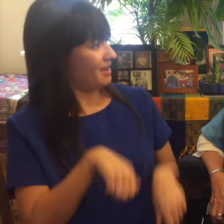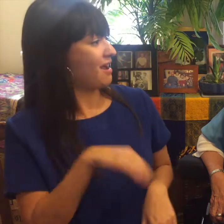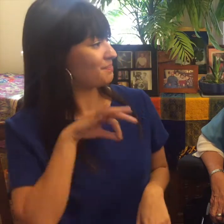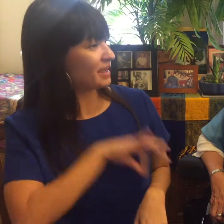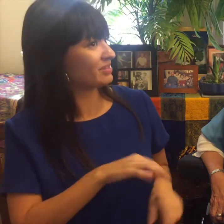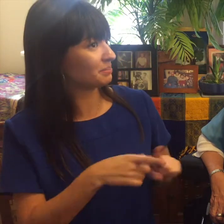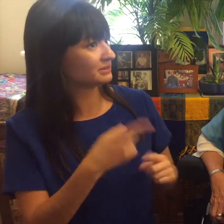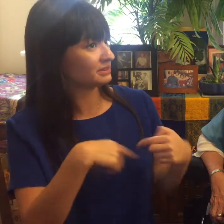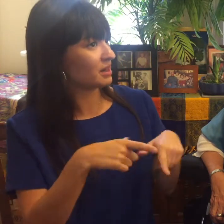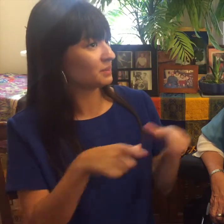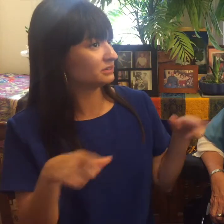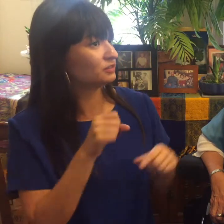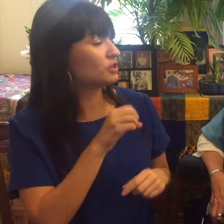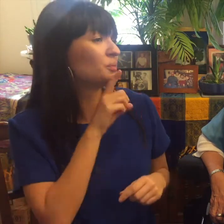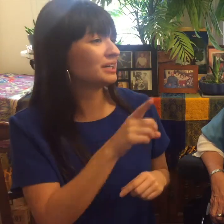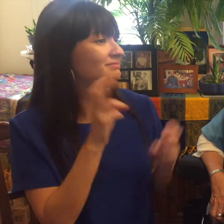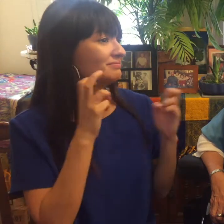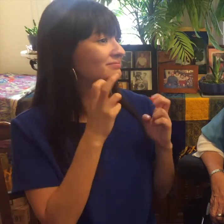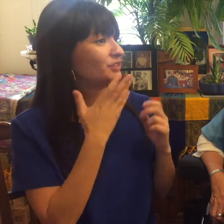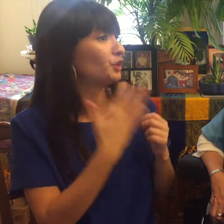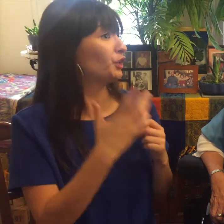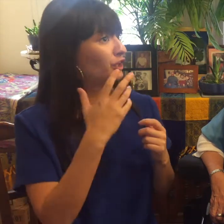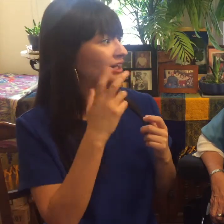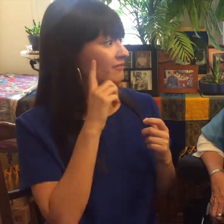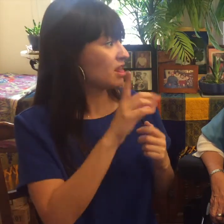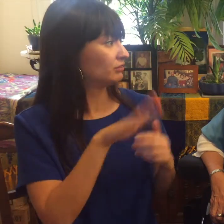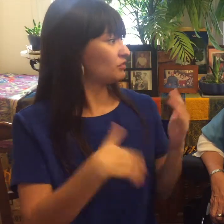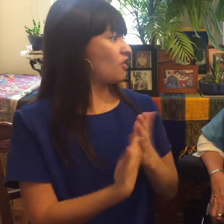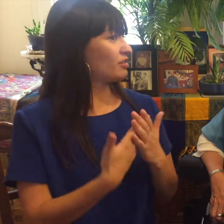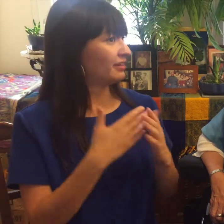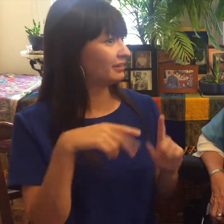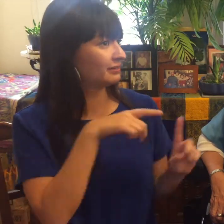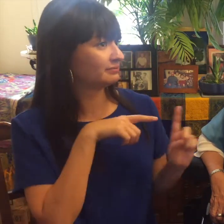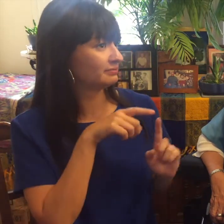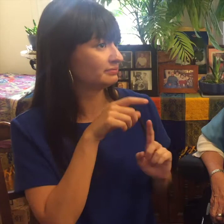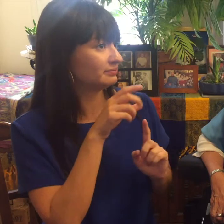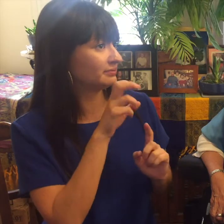Deaf people and hearing people can use sign language no problem so it's really